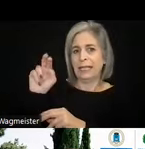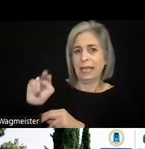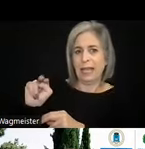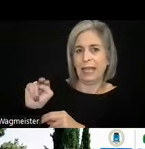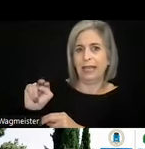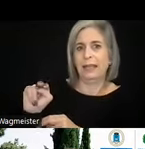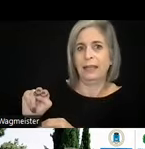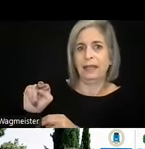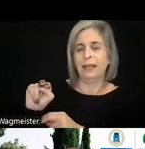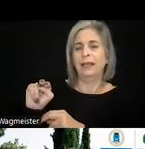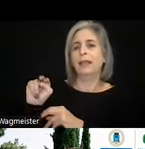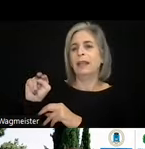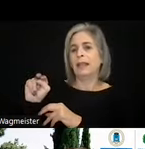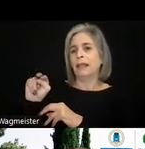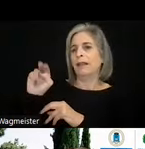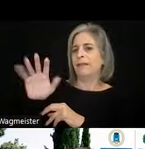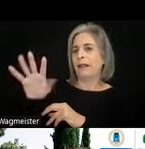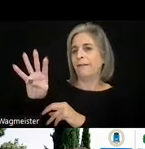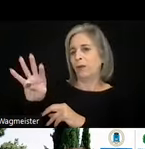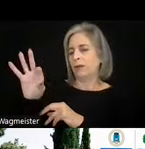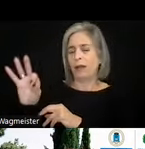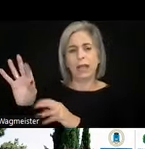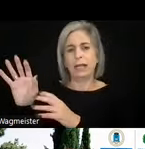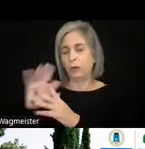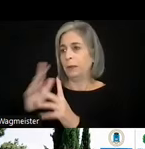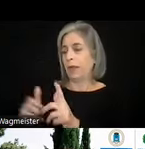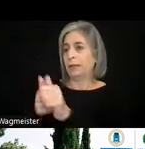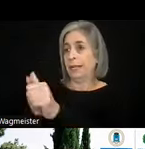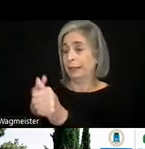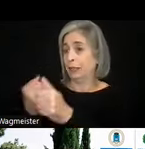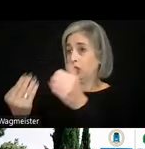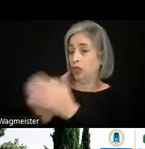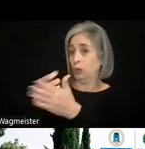standards that will be updated. There is a new mandate now. So the Joint Working Group where